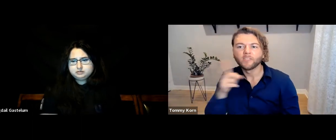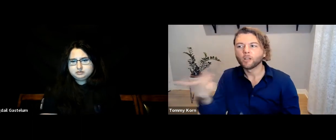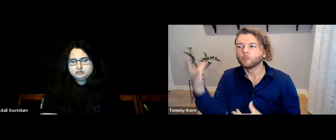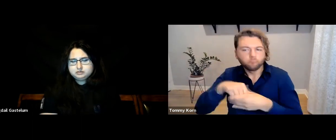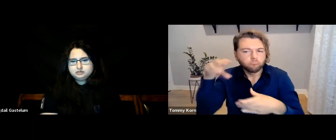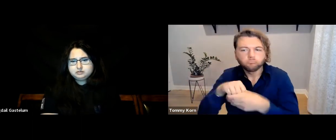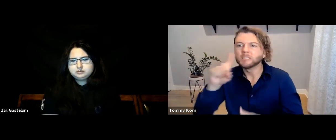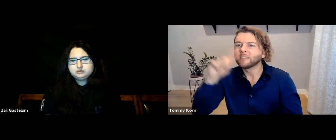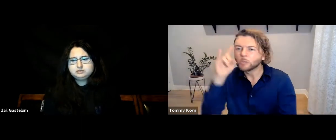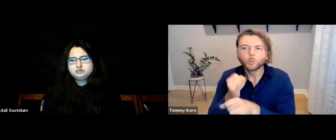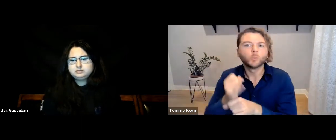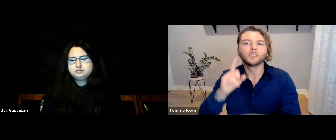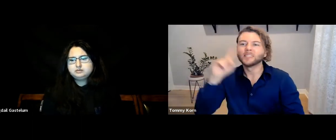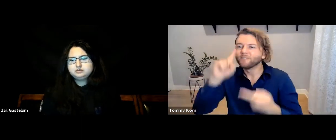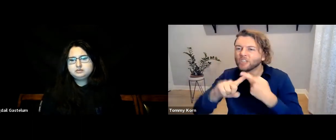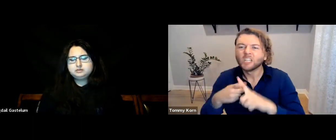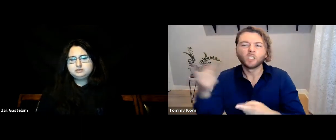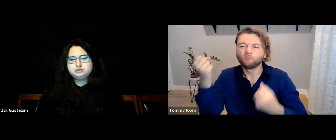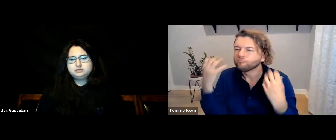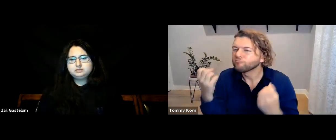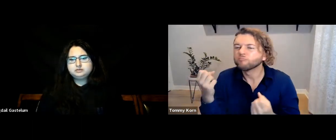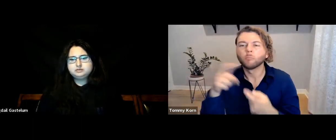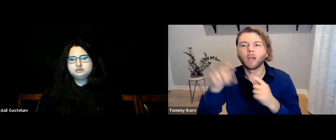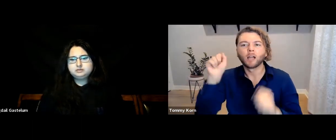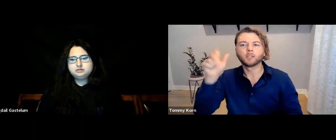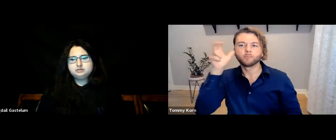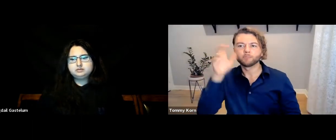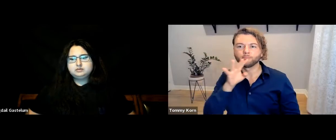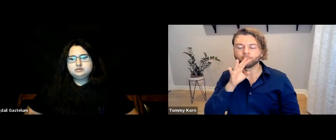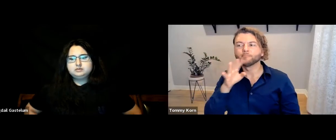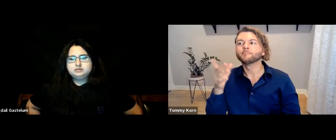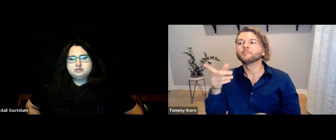They’re involved with the Deaf community, attended a Deaf school, have Deaf friends, and sign fluently, but they can also hear and speak.